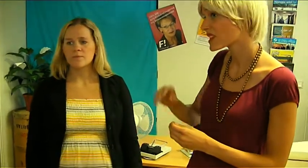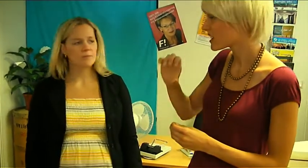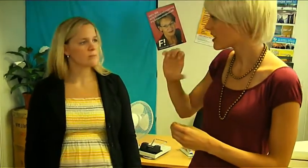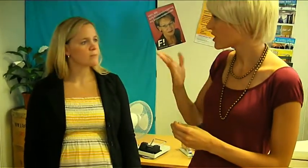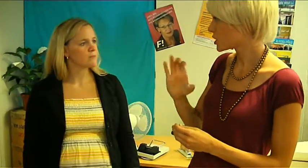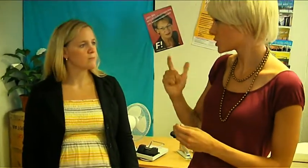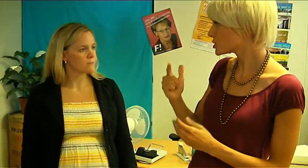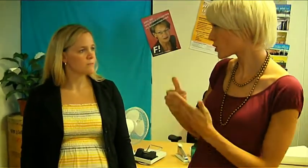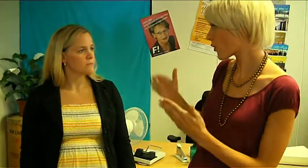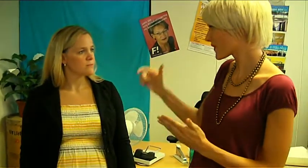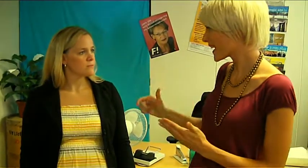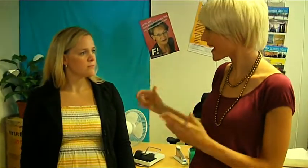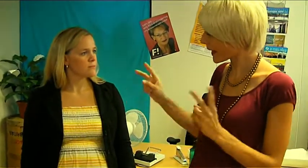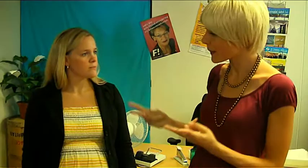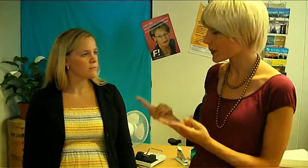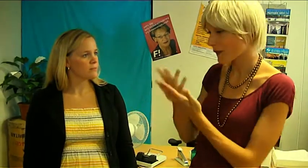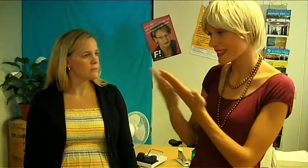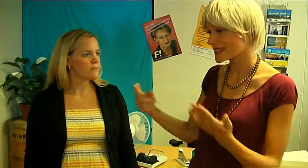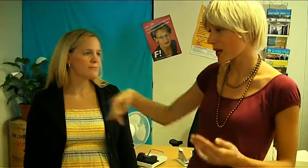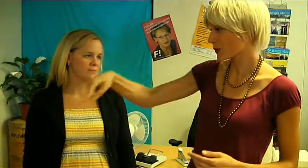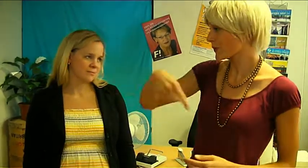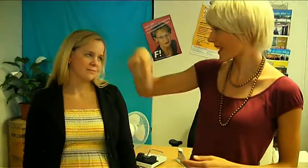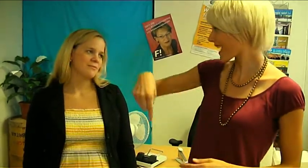Nice that you showed us around here anyways.